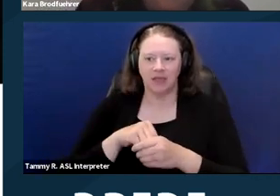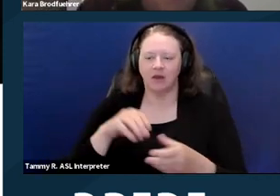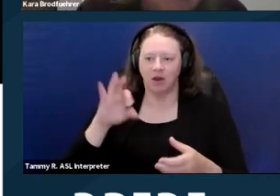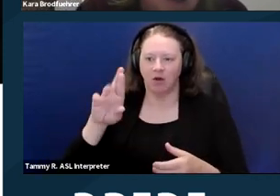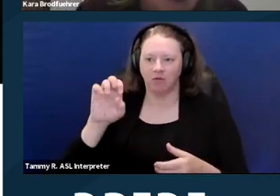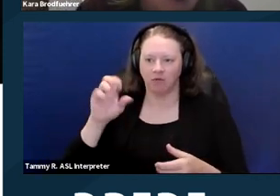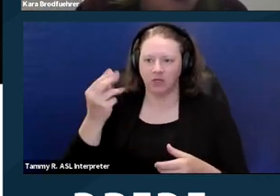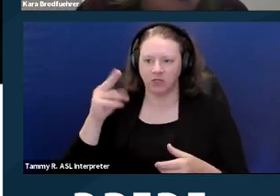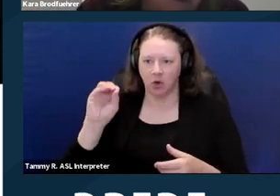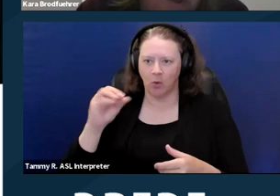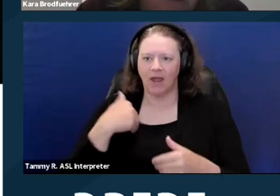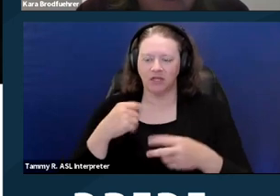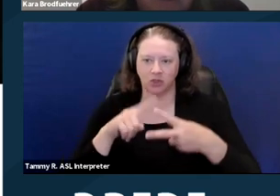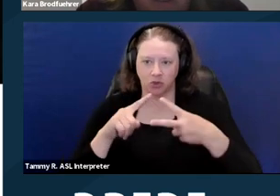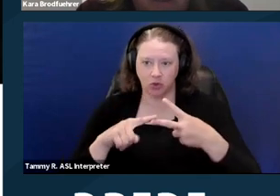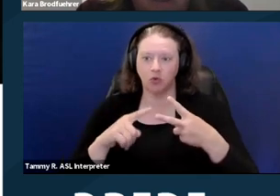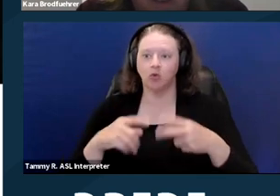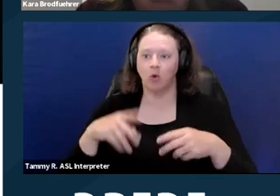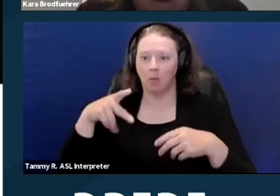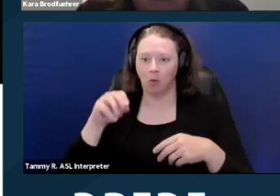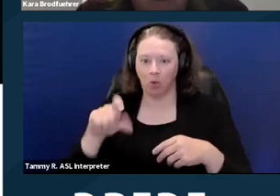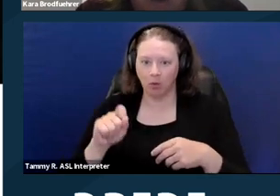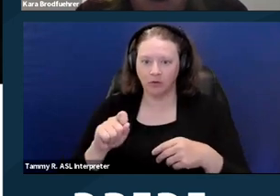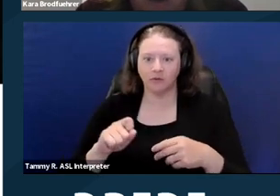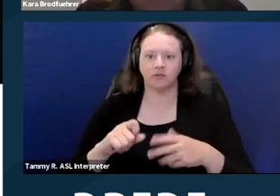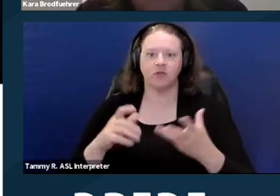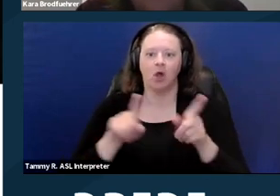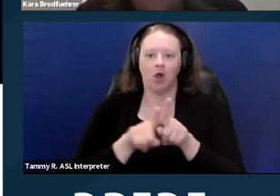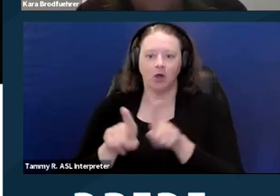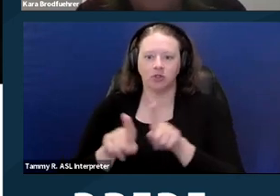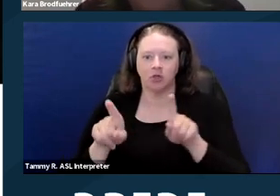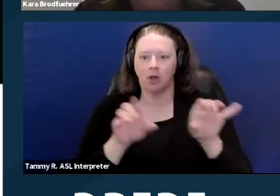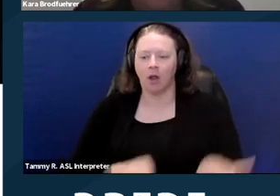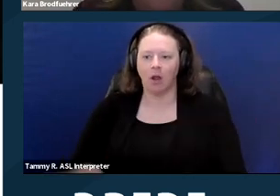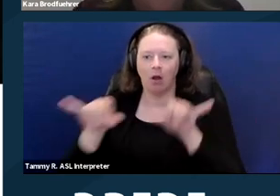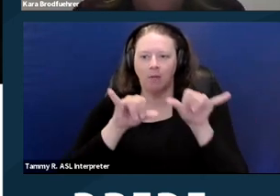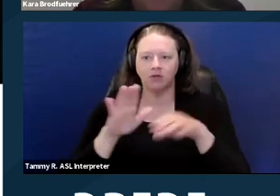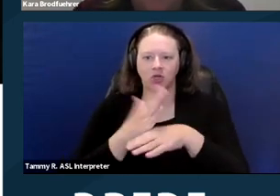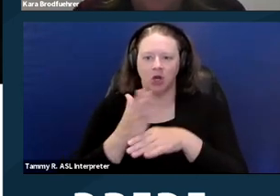with grass, concrete pathways, and grills. And one of her daughter has Down syndrome. Next slide.